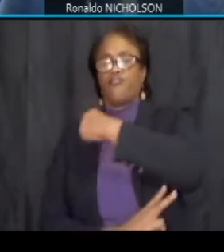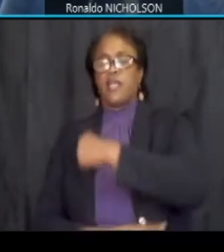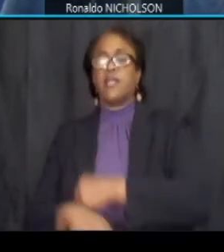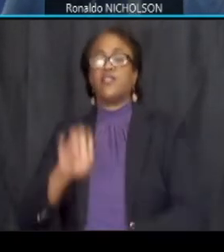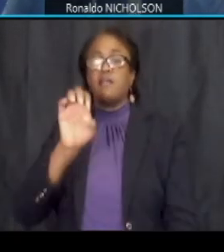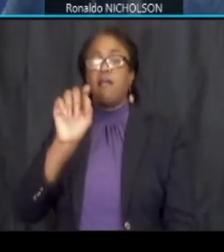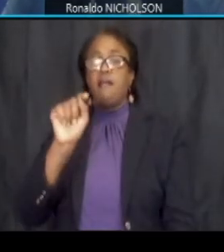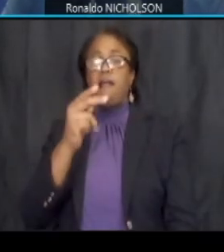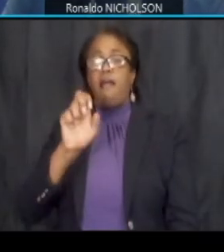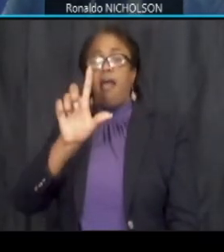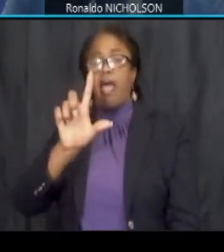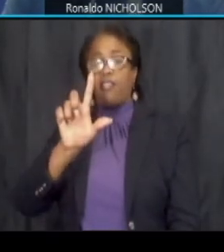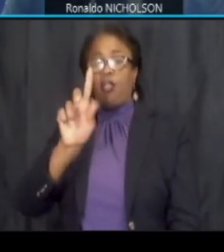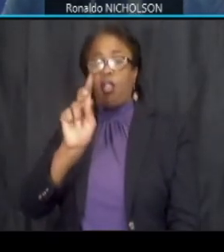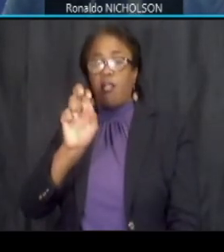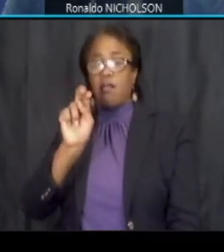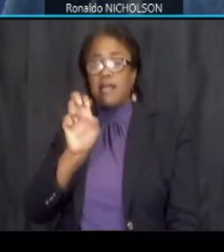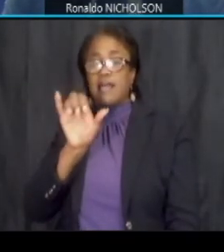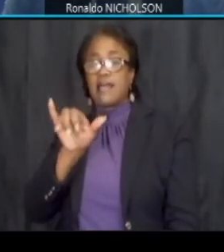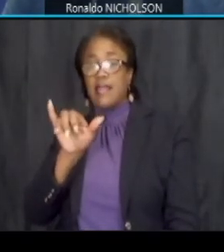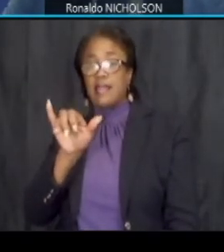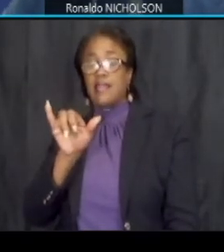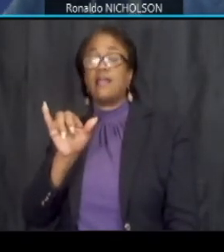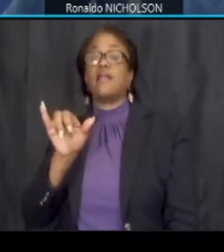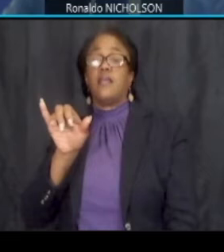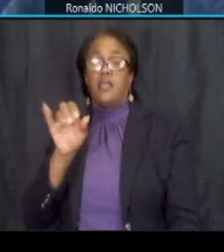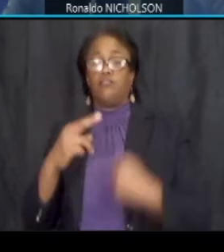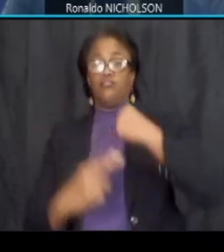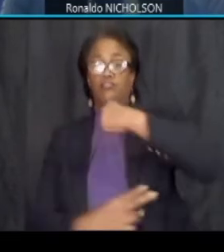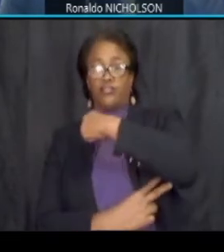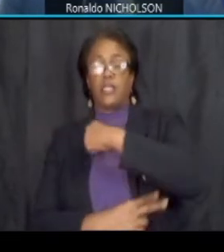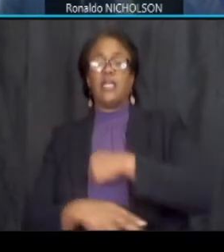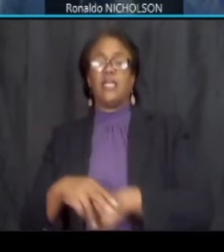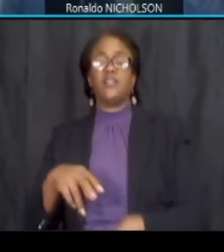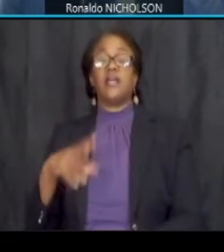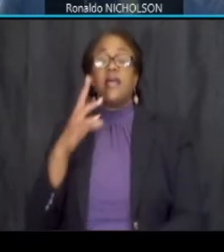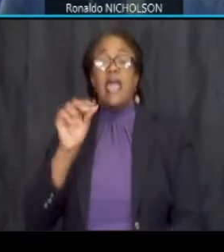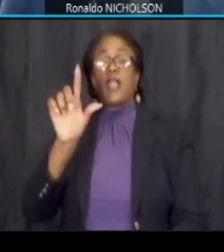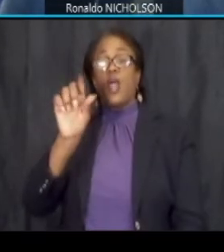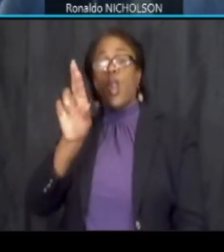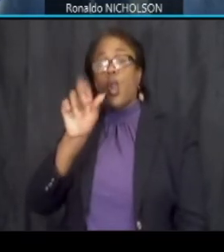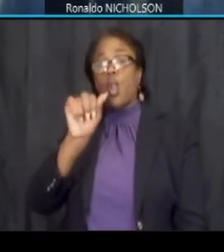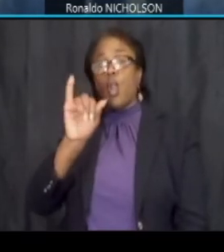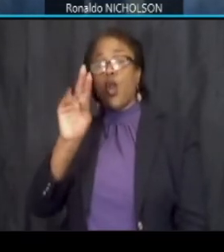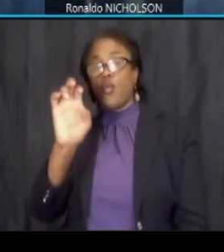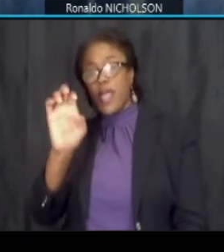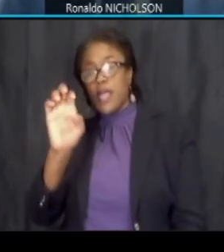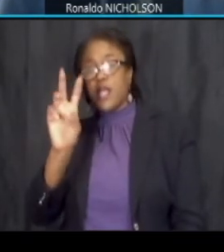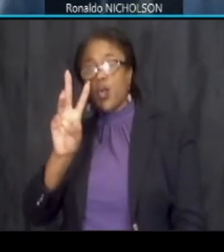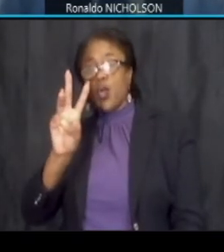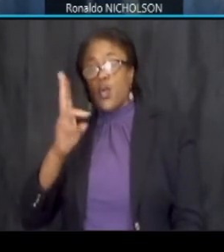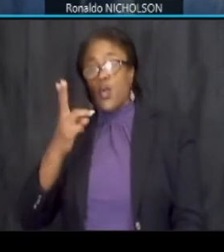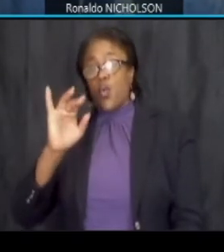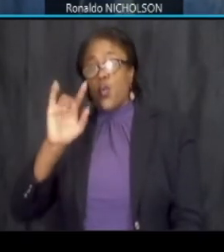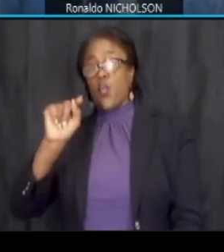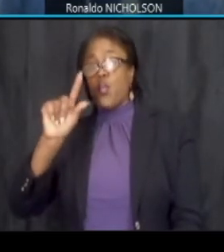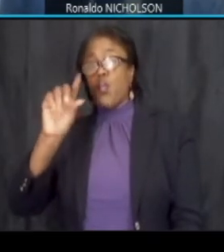river and the complete replacement of the lorraine whitback woodlock memorial bridge over